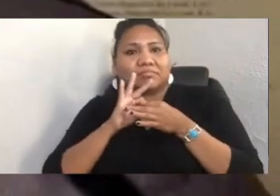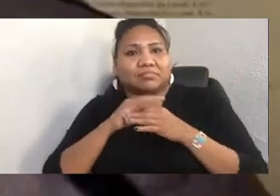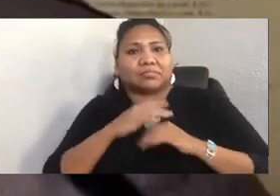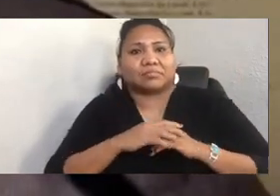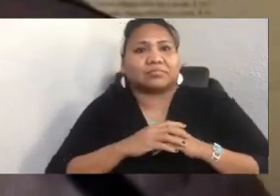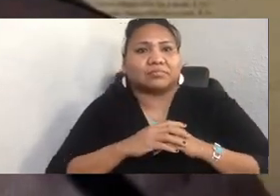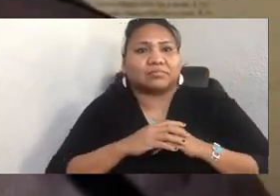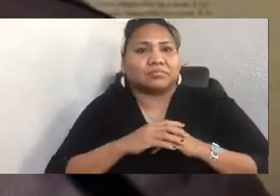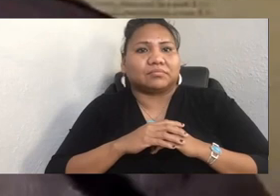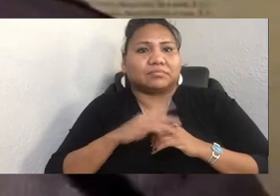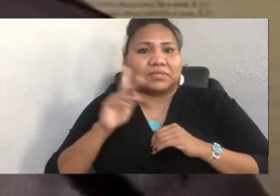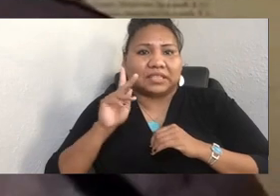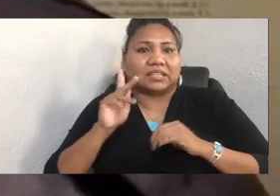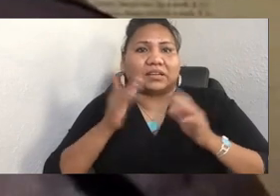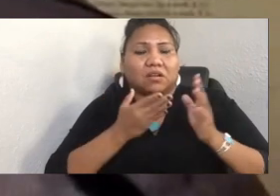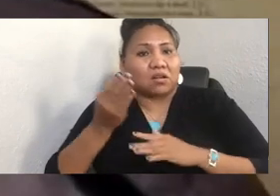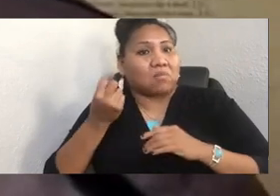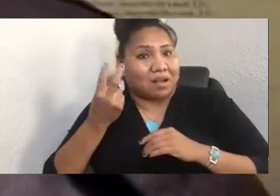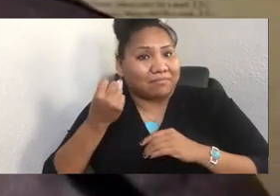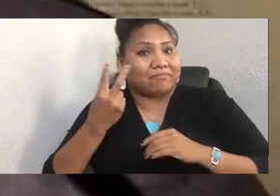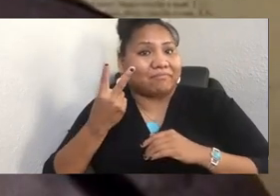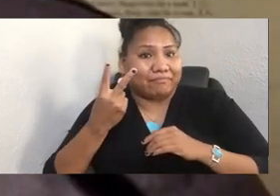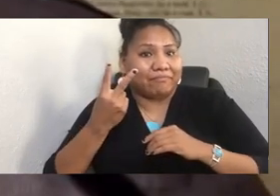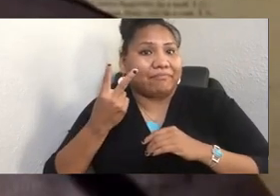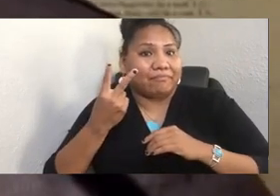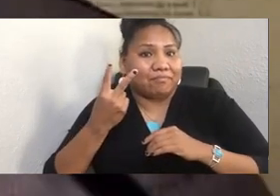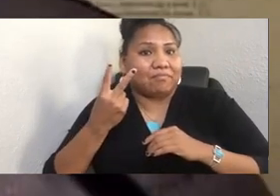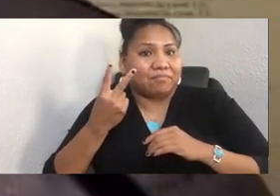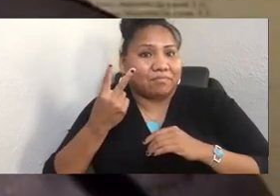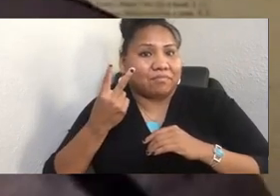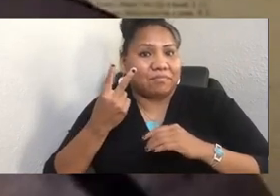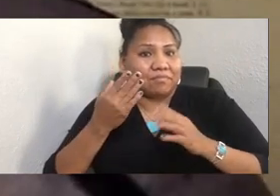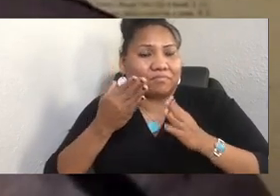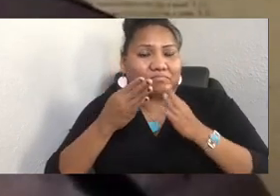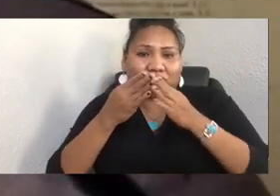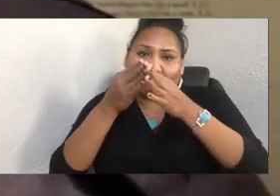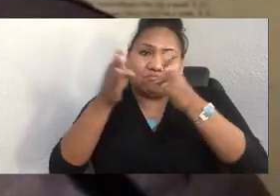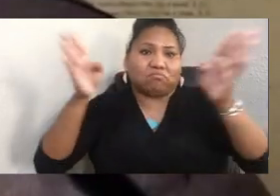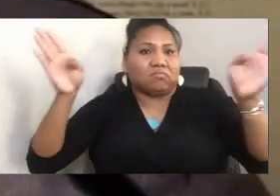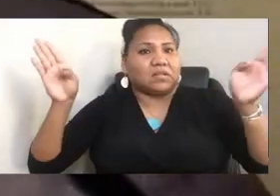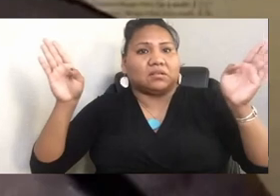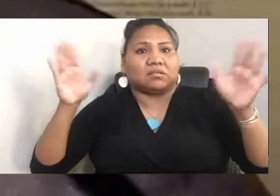So there's a wide audience here. And it's good to see people coming together